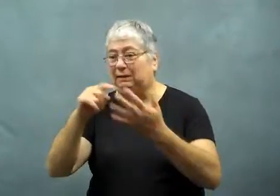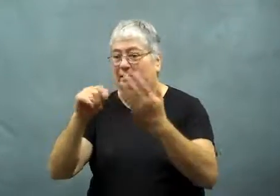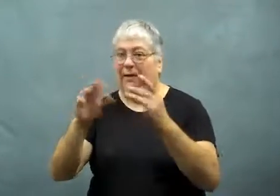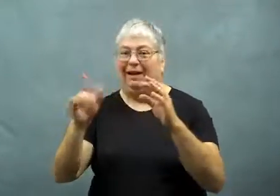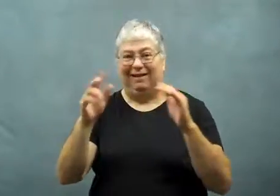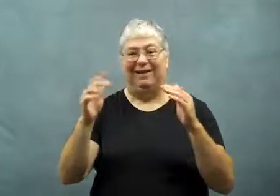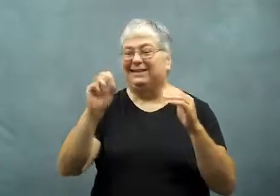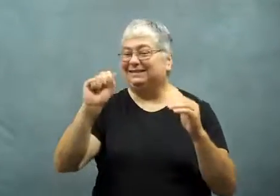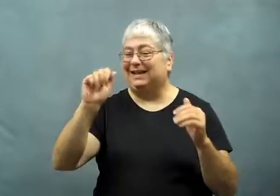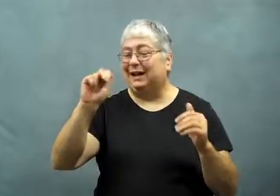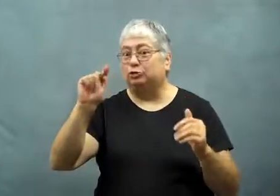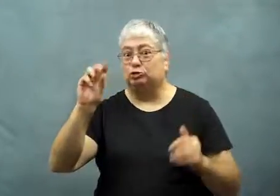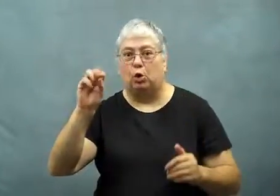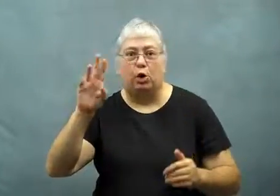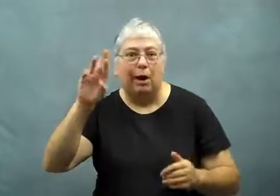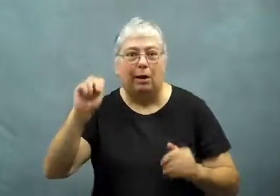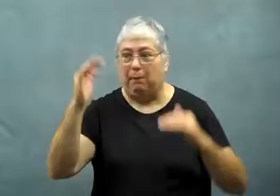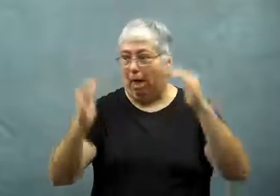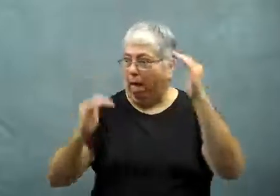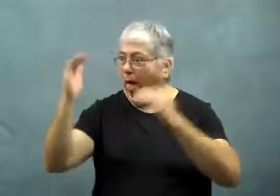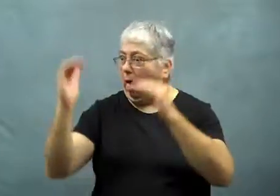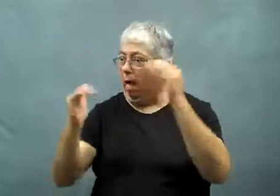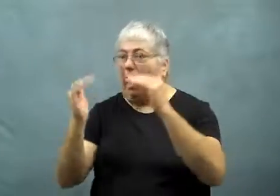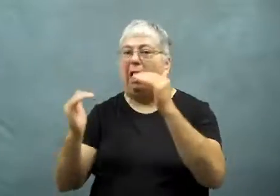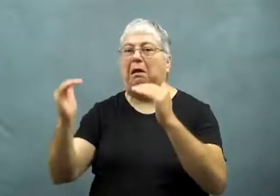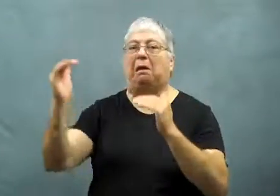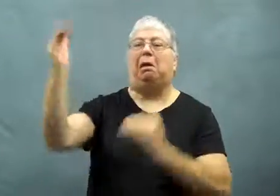there was also Santorum, the competition was up and down.